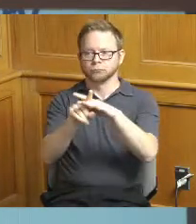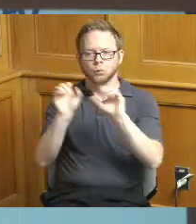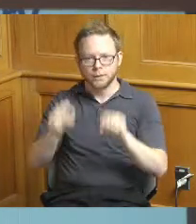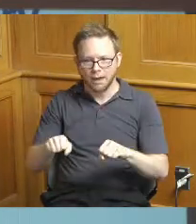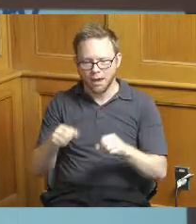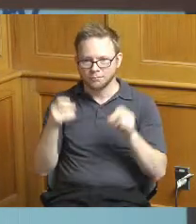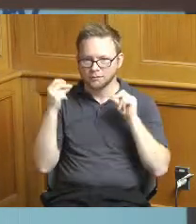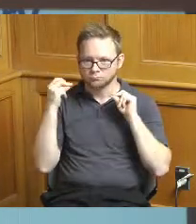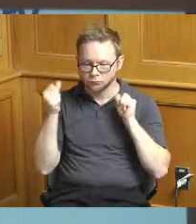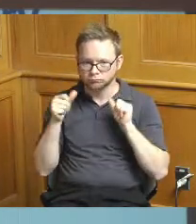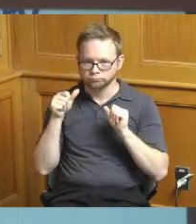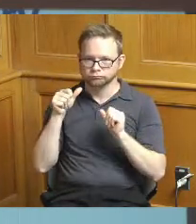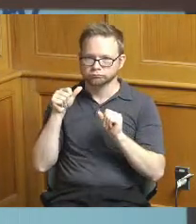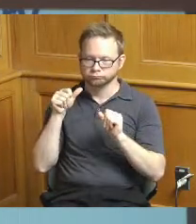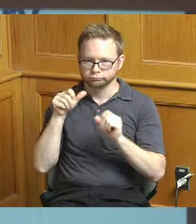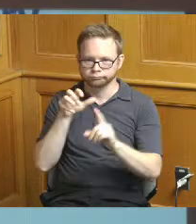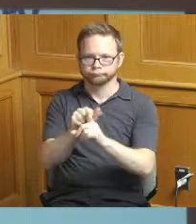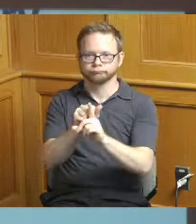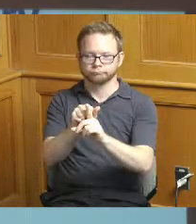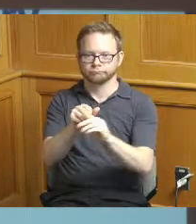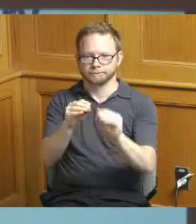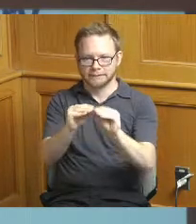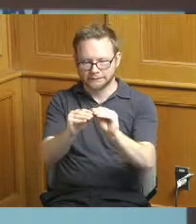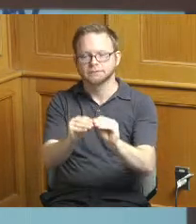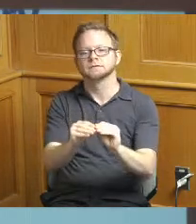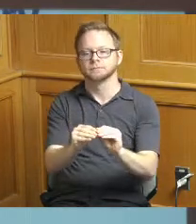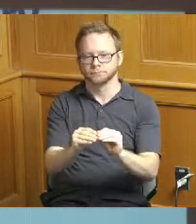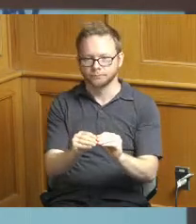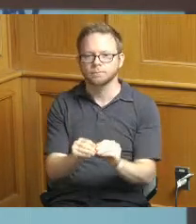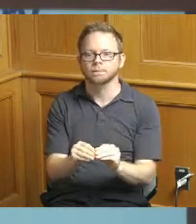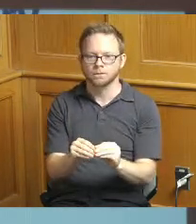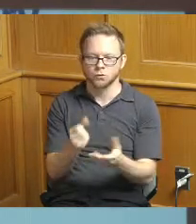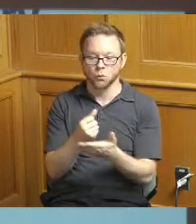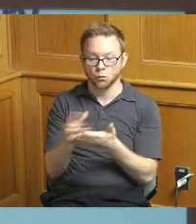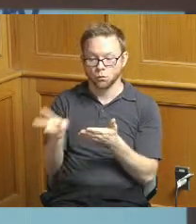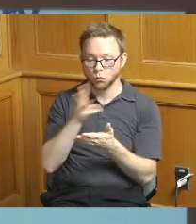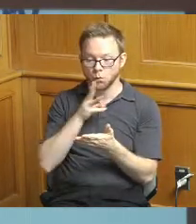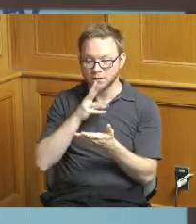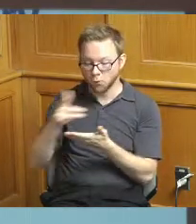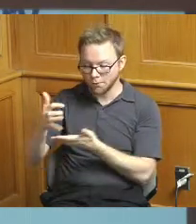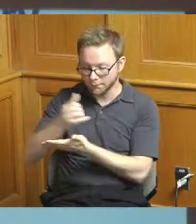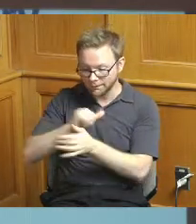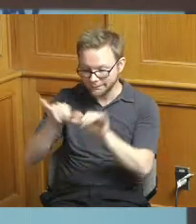that prioritized wastewater collection system improvements where you can see the dollars were